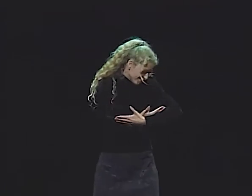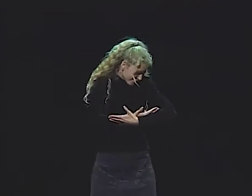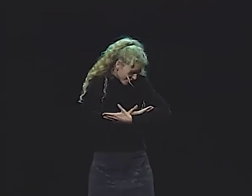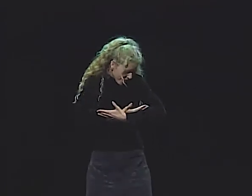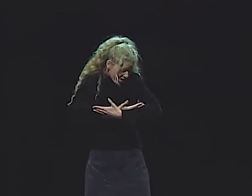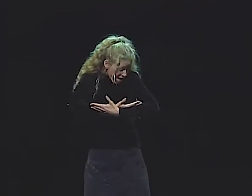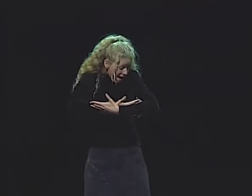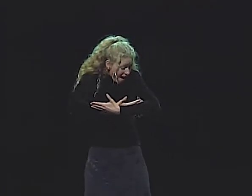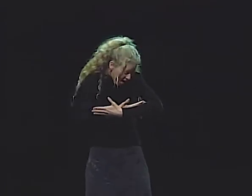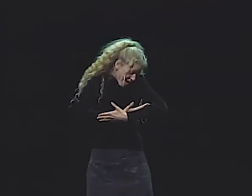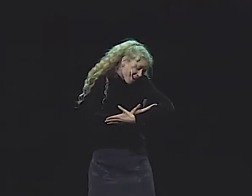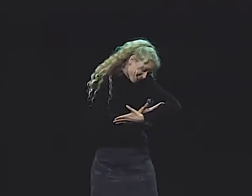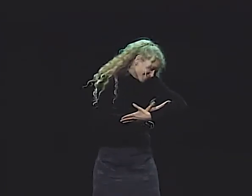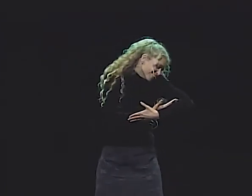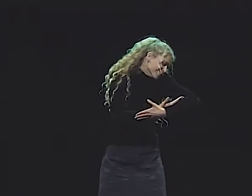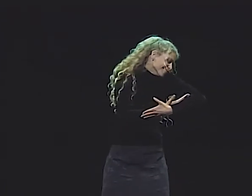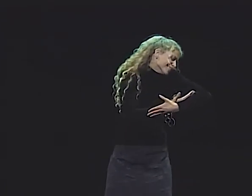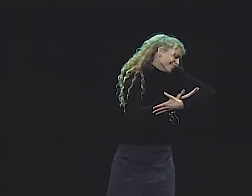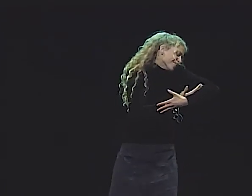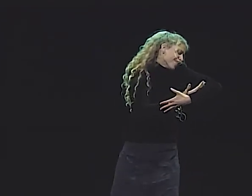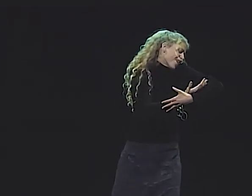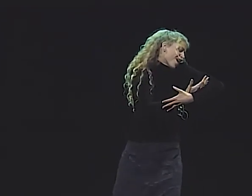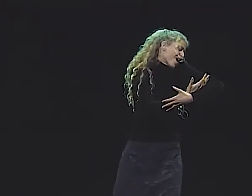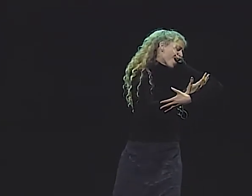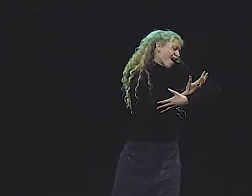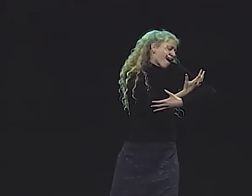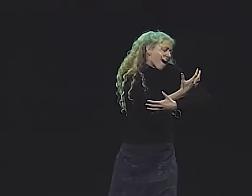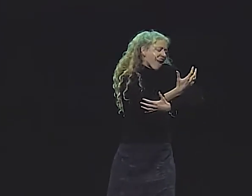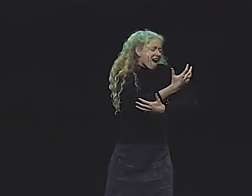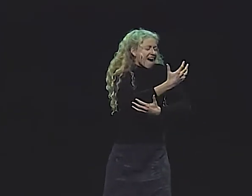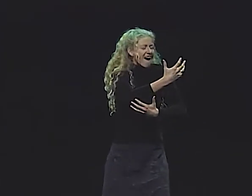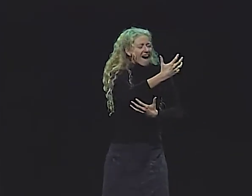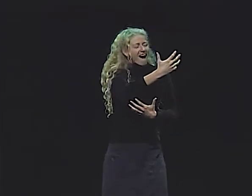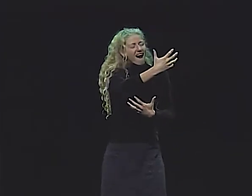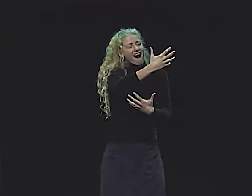THIS BABY, BARELY EVEN SENTIENT, BEING ADORED BY HER MOTHER.